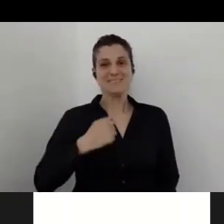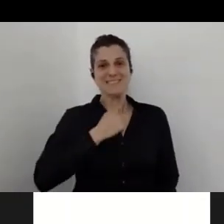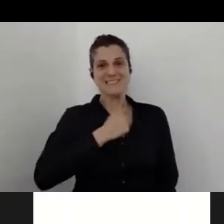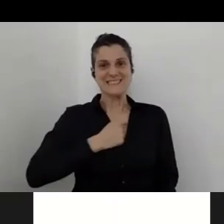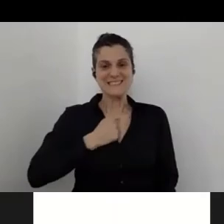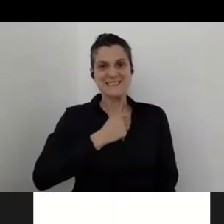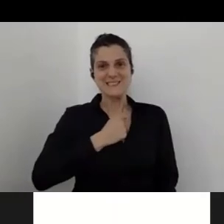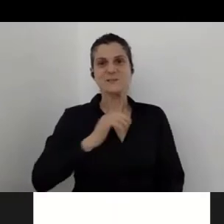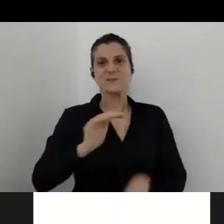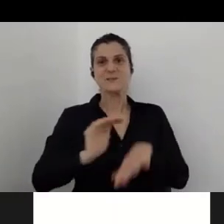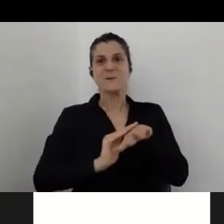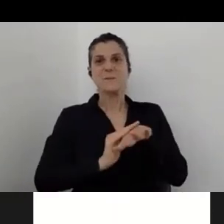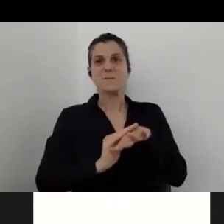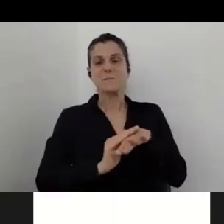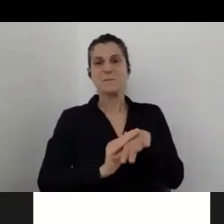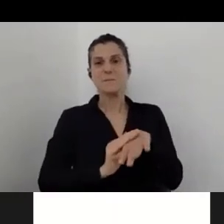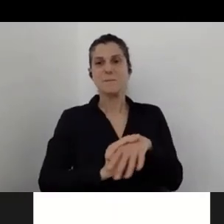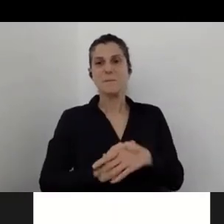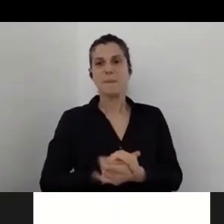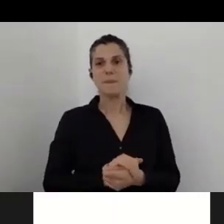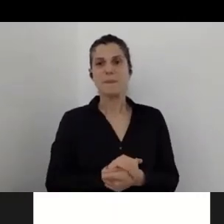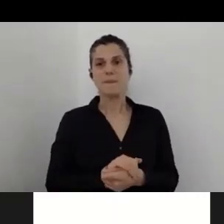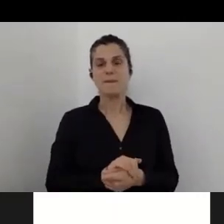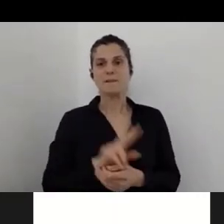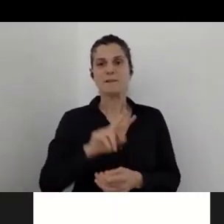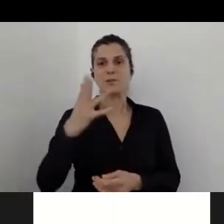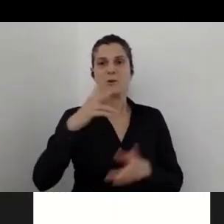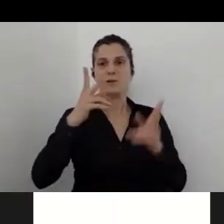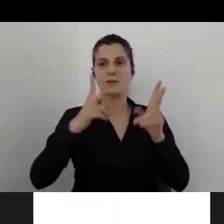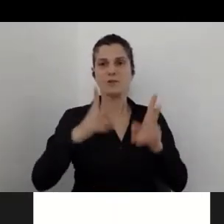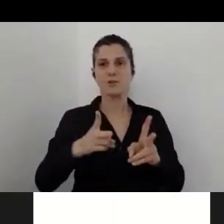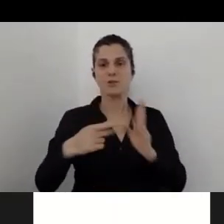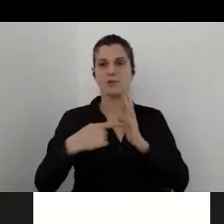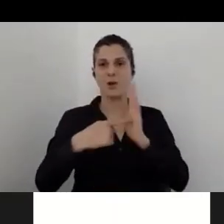We do have another option to show the video.